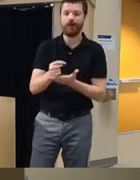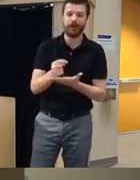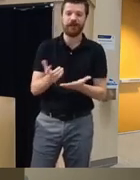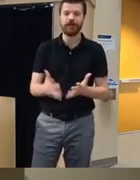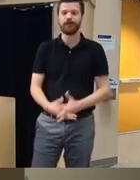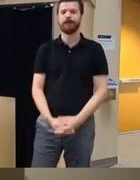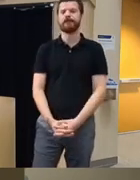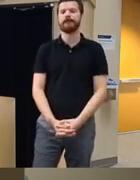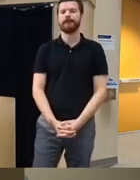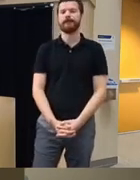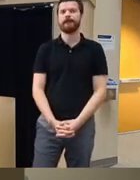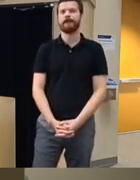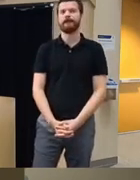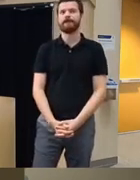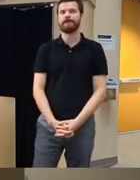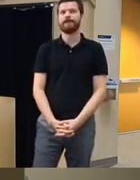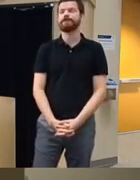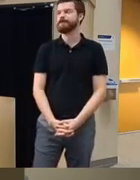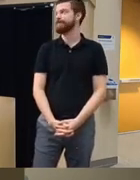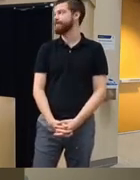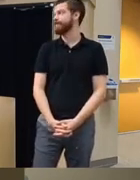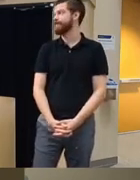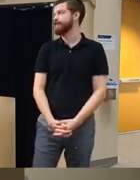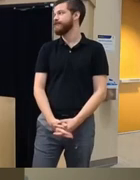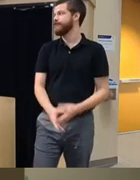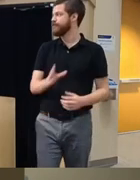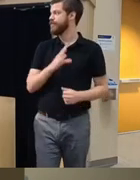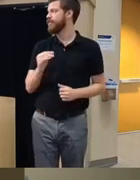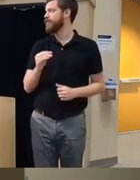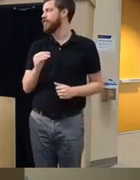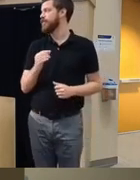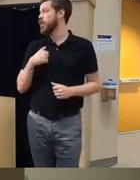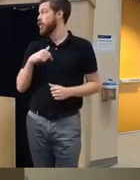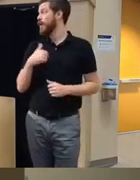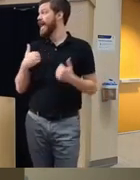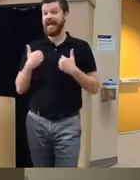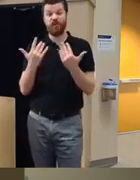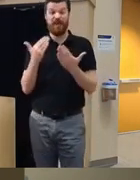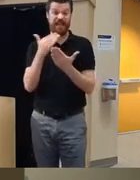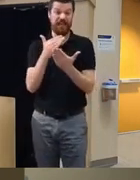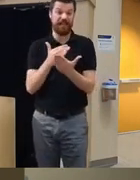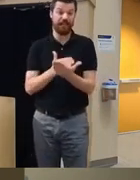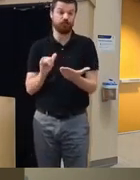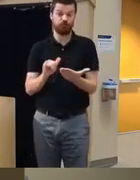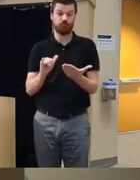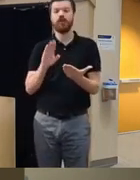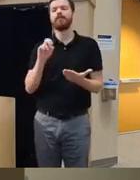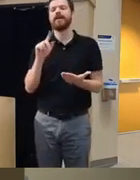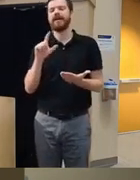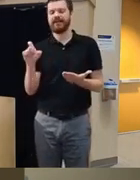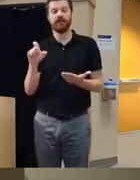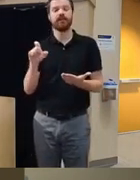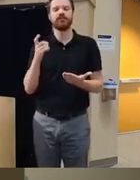right and I think you know you know we have our weight list incredibly long and at the same time